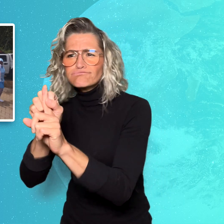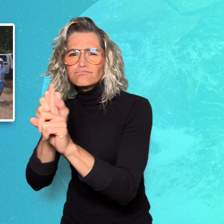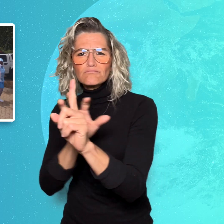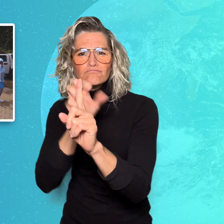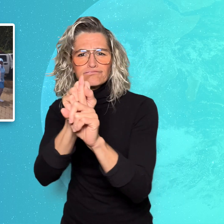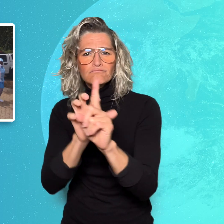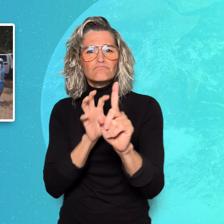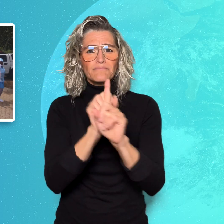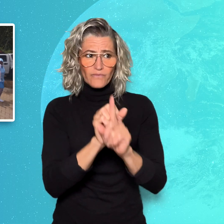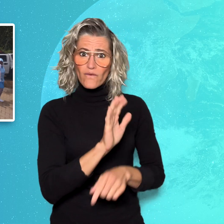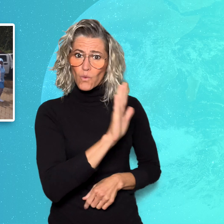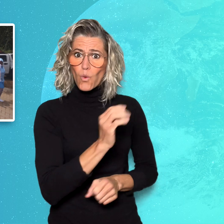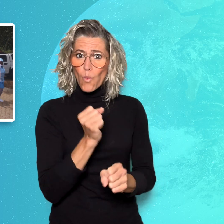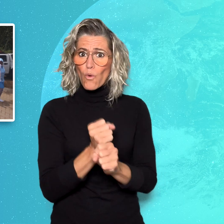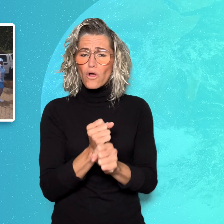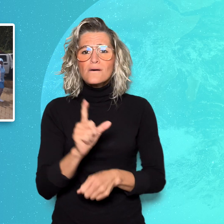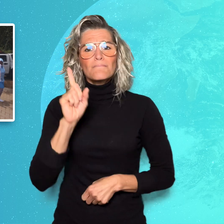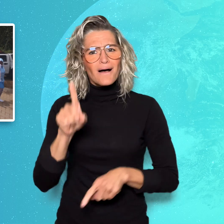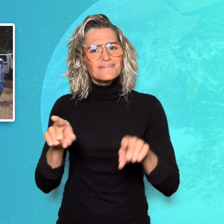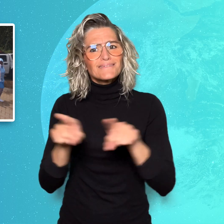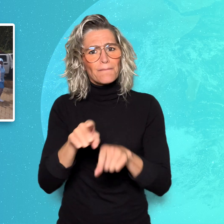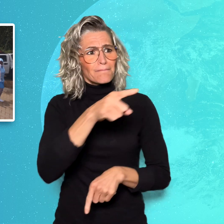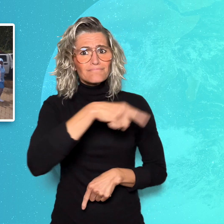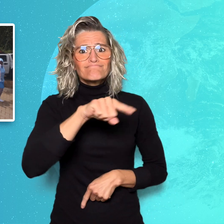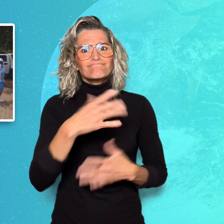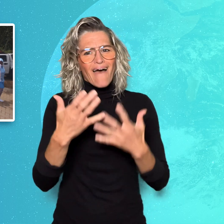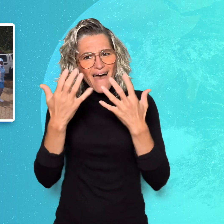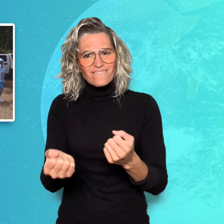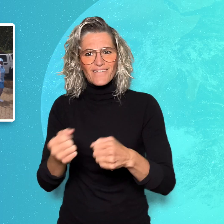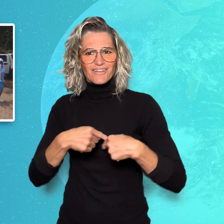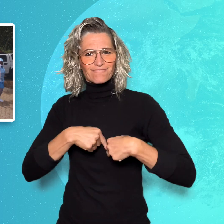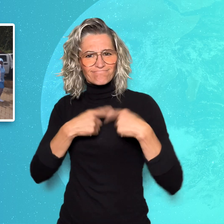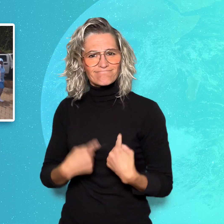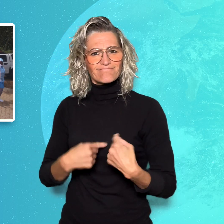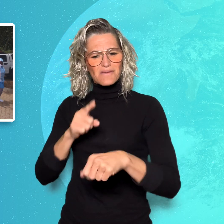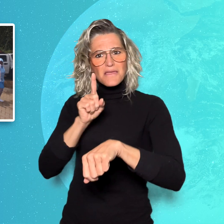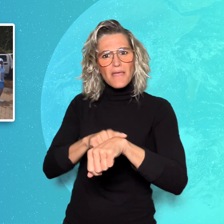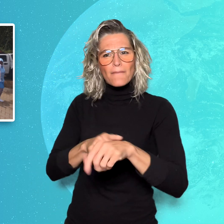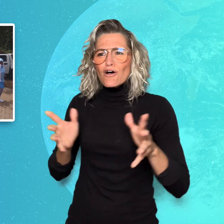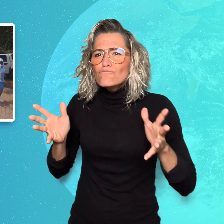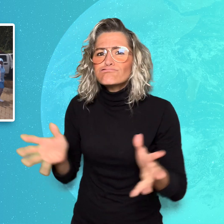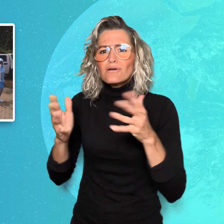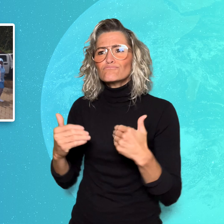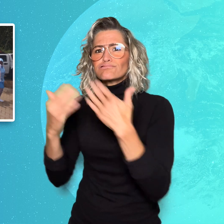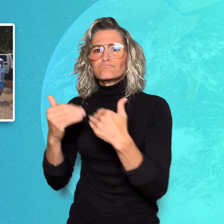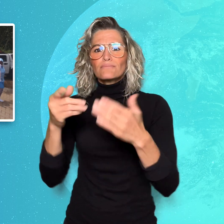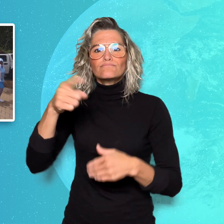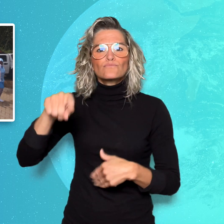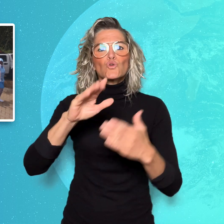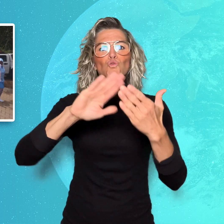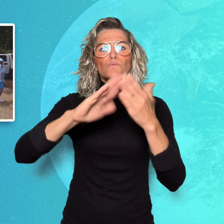also invest towards improving communities. Lieutenant General